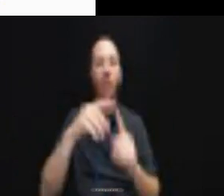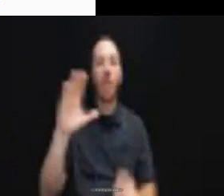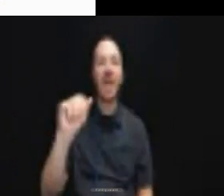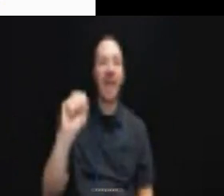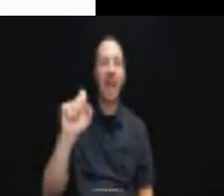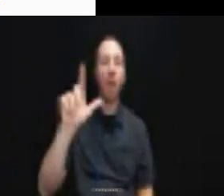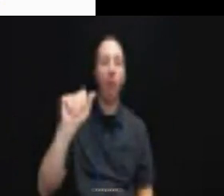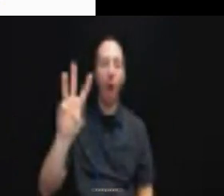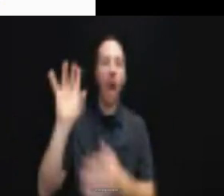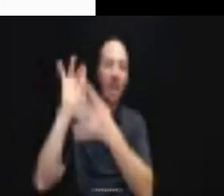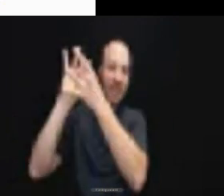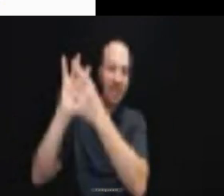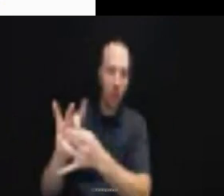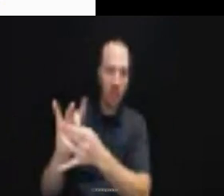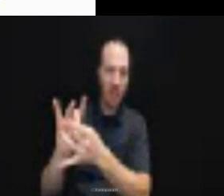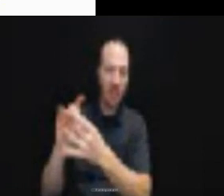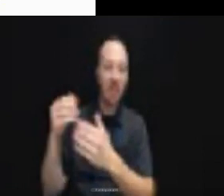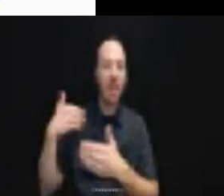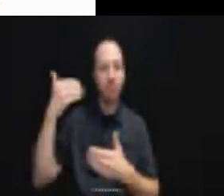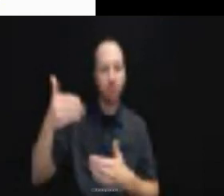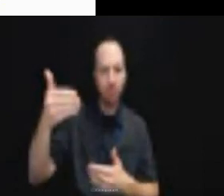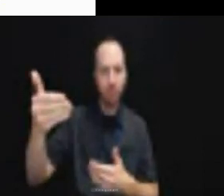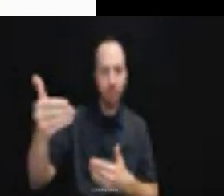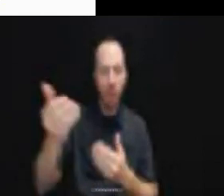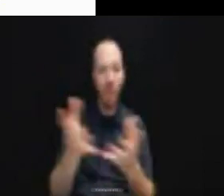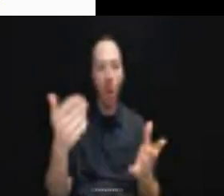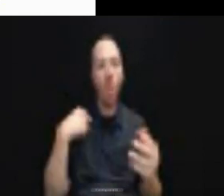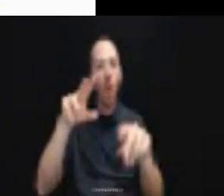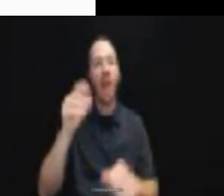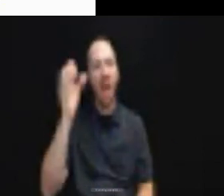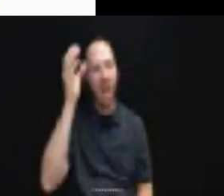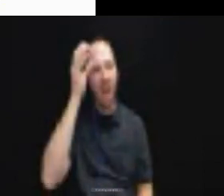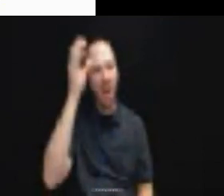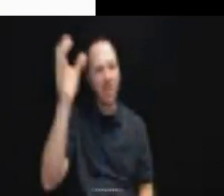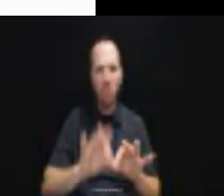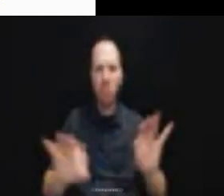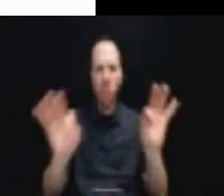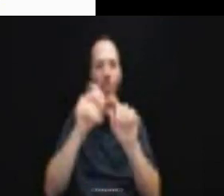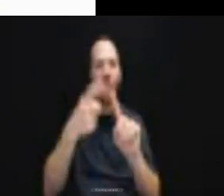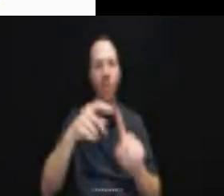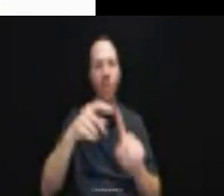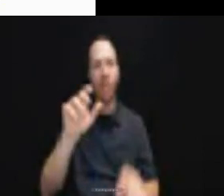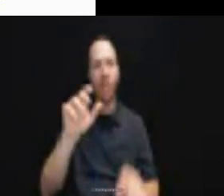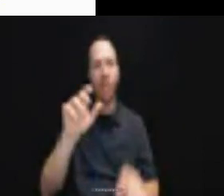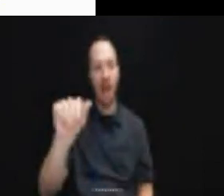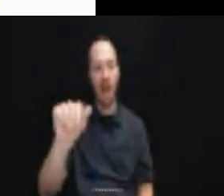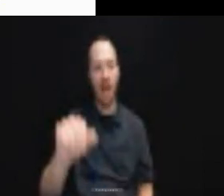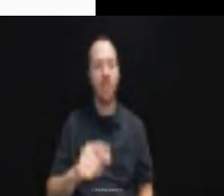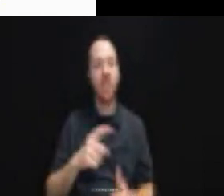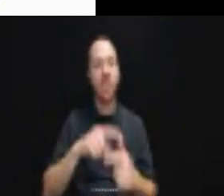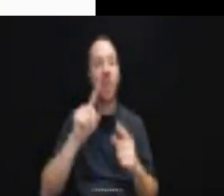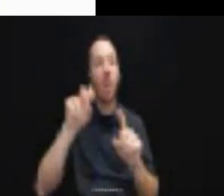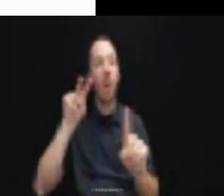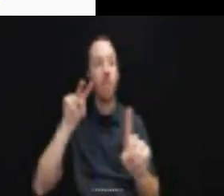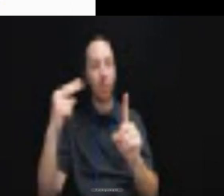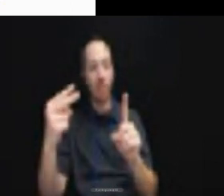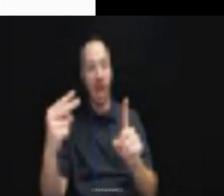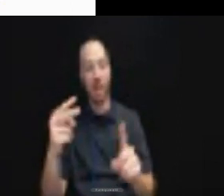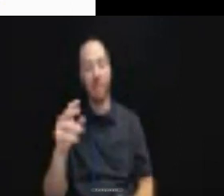look at different concepts from the ADA, from a perspective of how they have been interpreted by the courts.